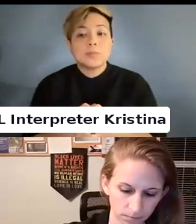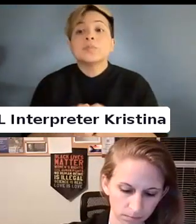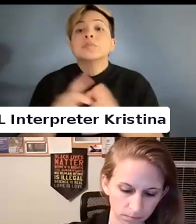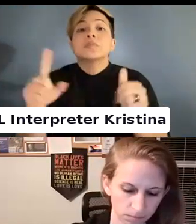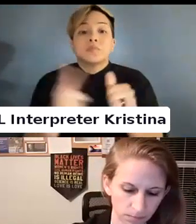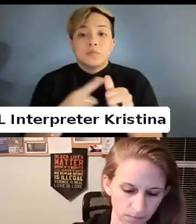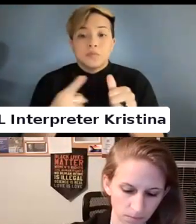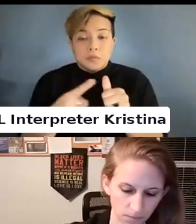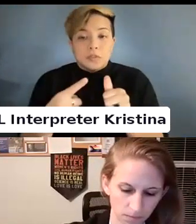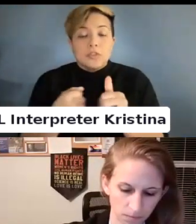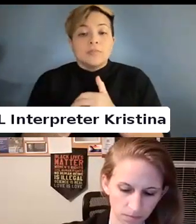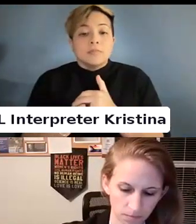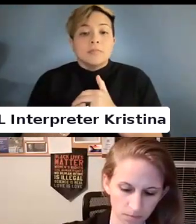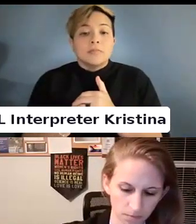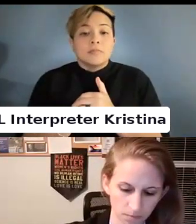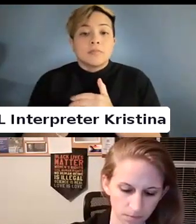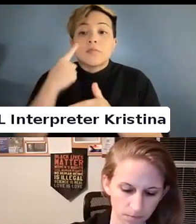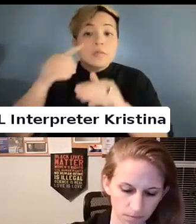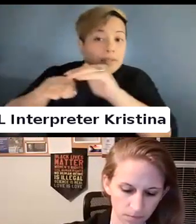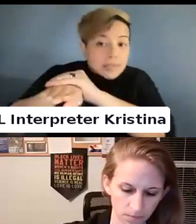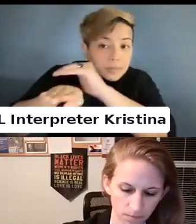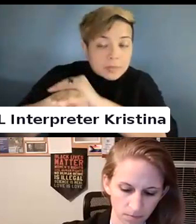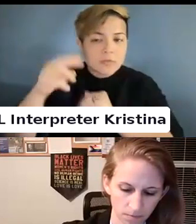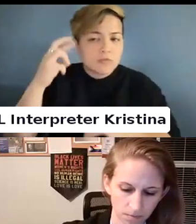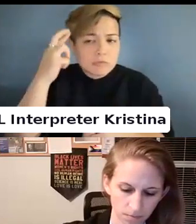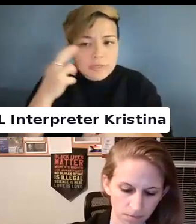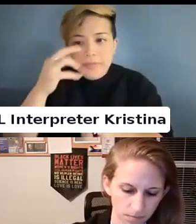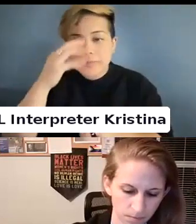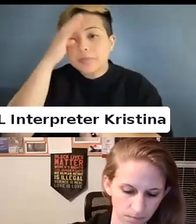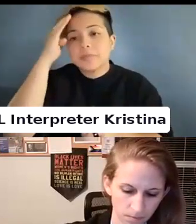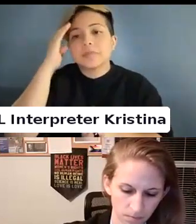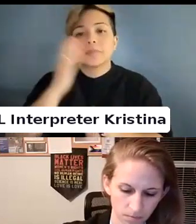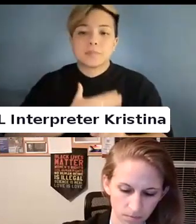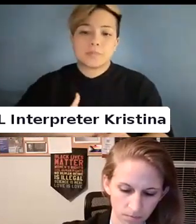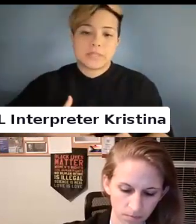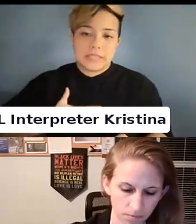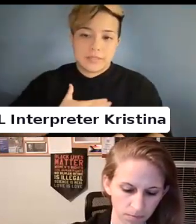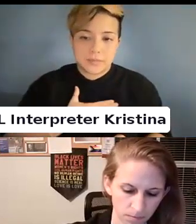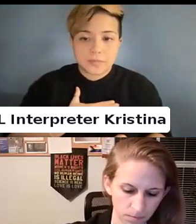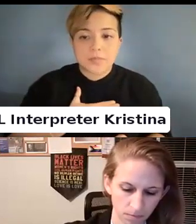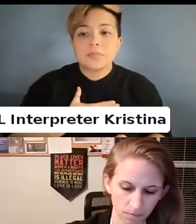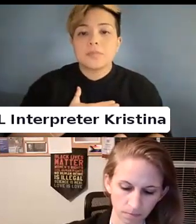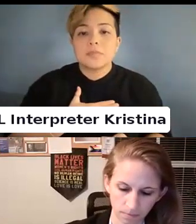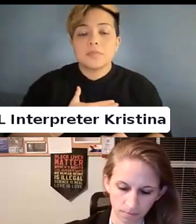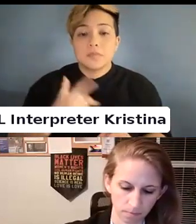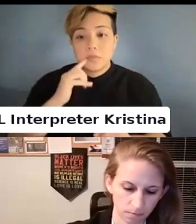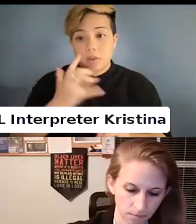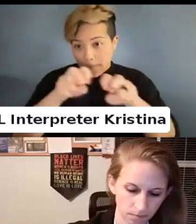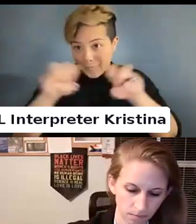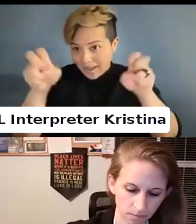First, for accessibility reasons. For our panelists.